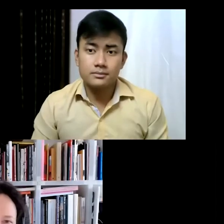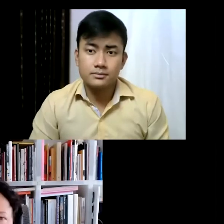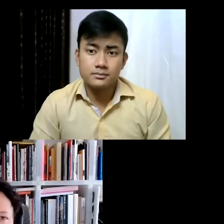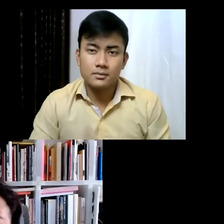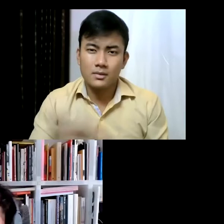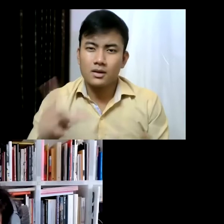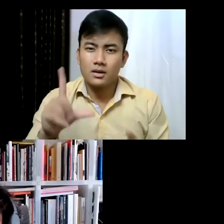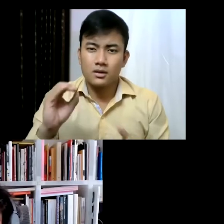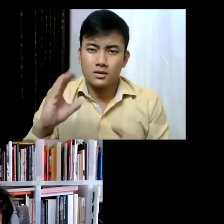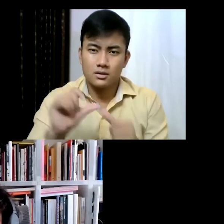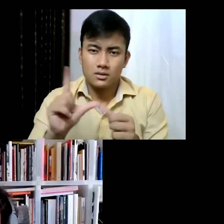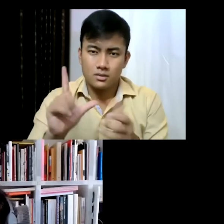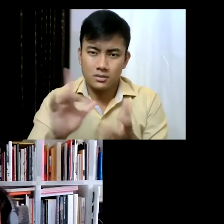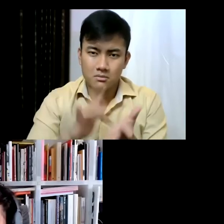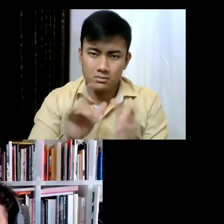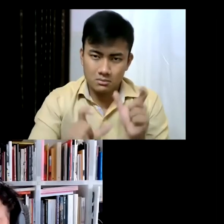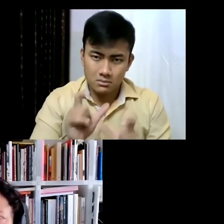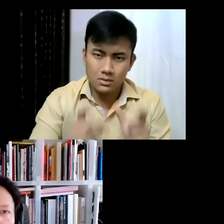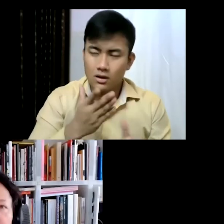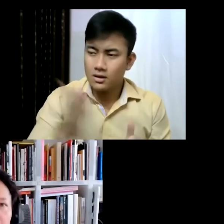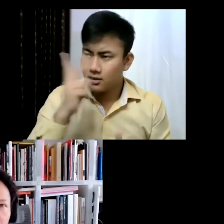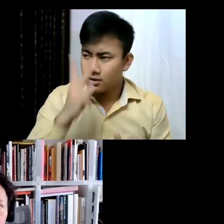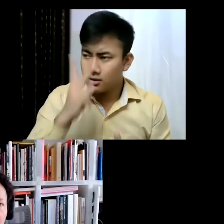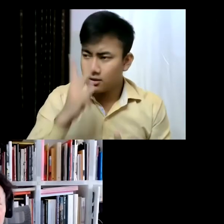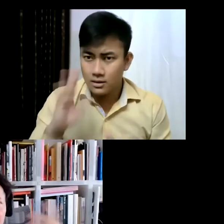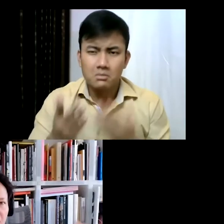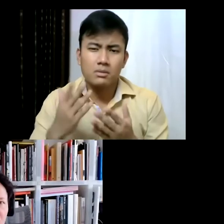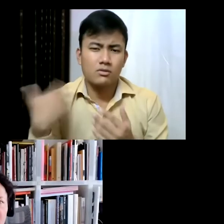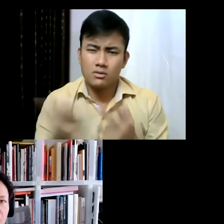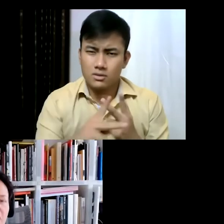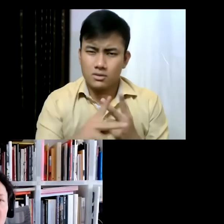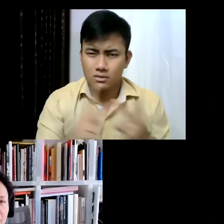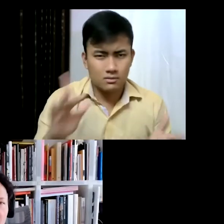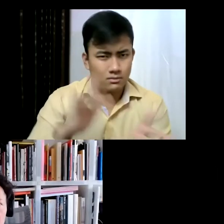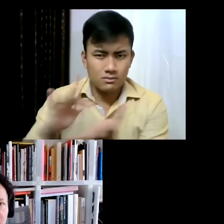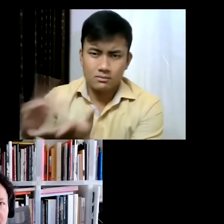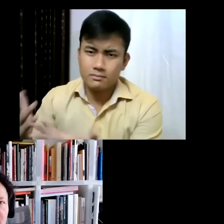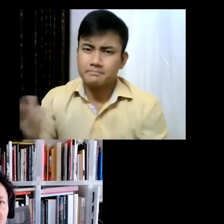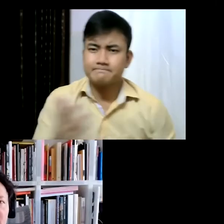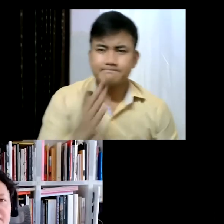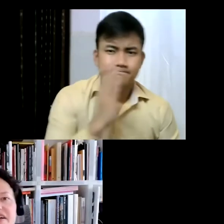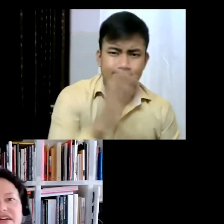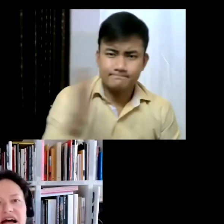like you know if I go to São Paulo I imagine that I will encounter lots of Brazilian artists...